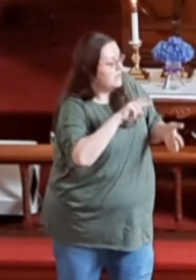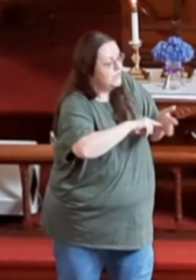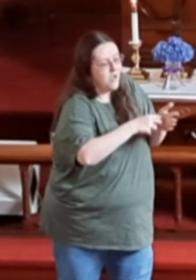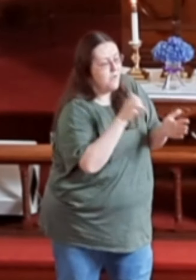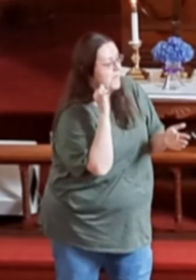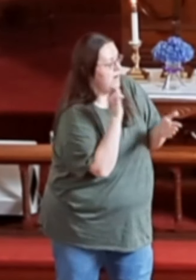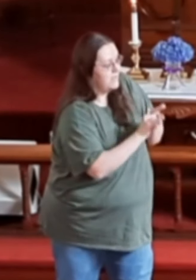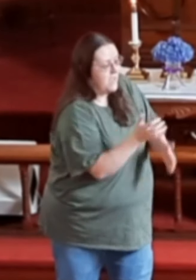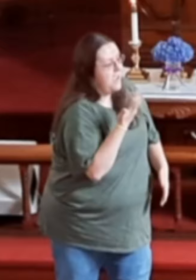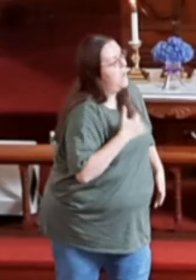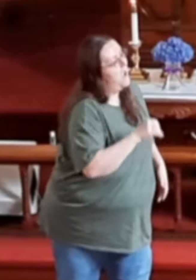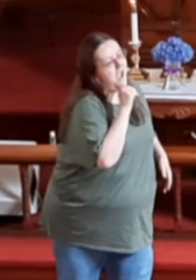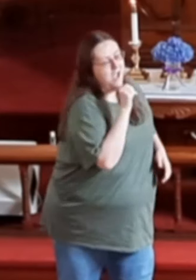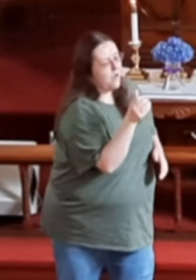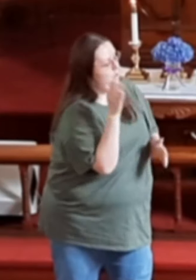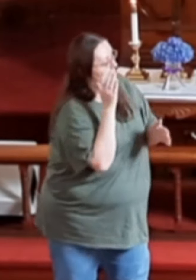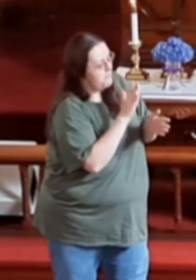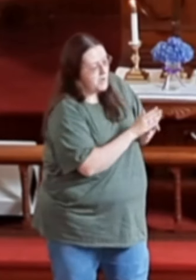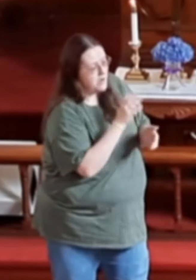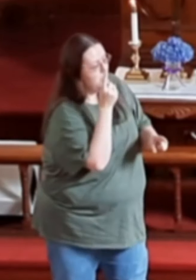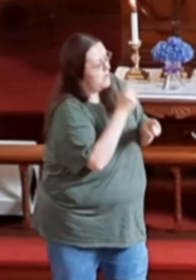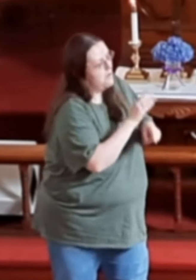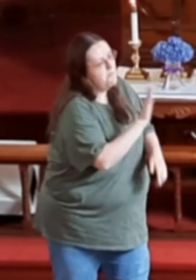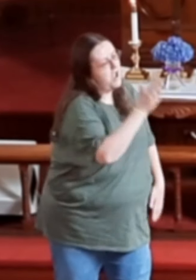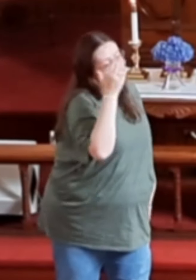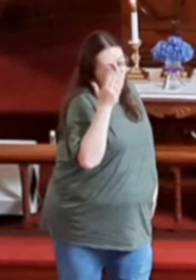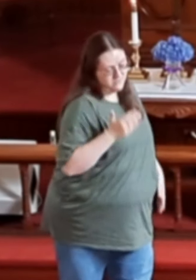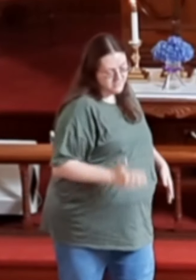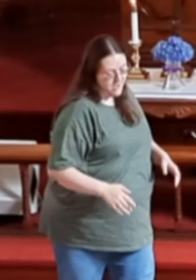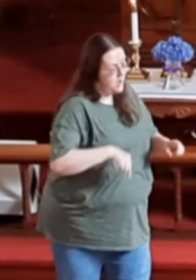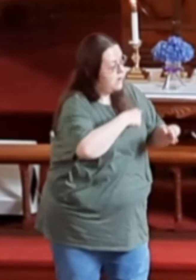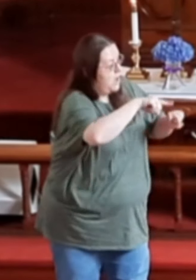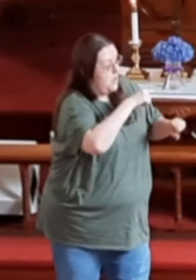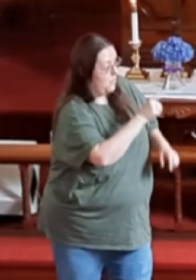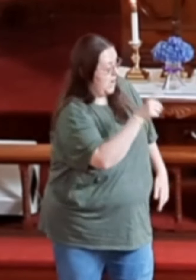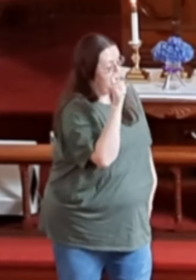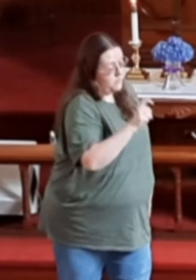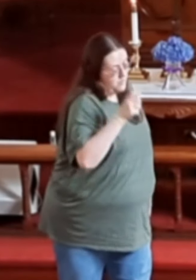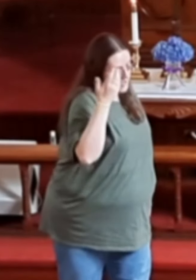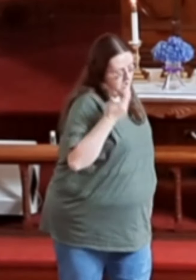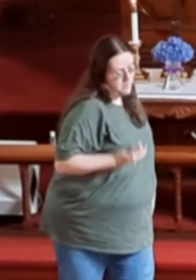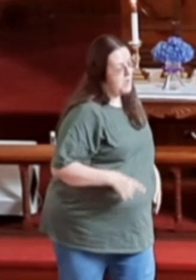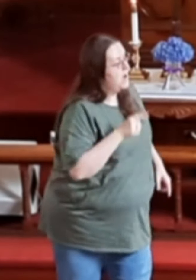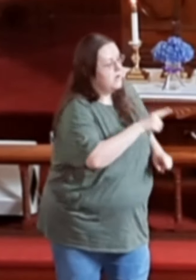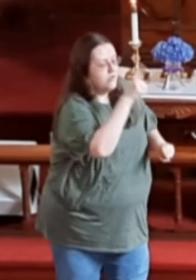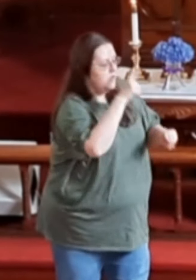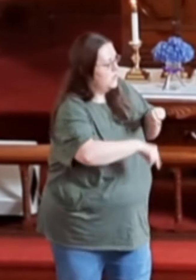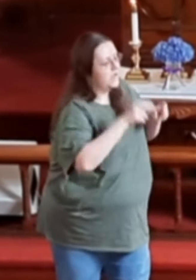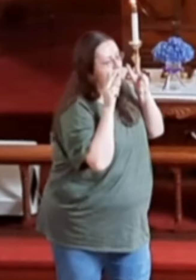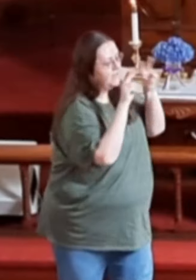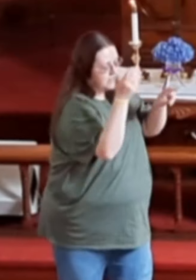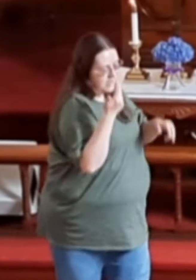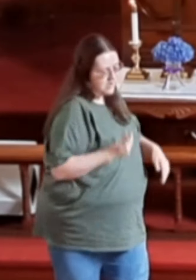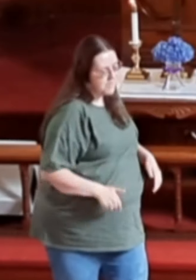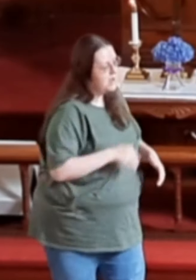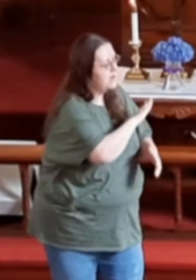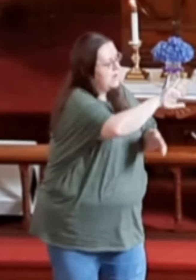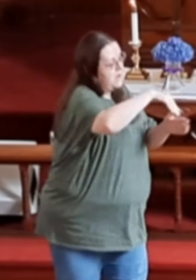It don't mean that I won't be right by your side When you need me and you can't see me